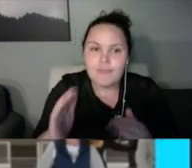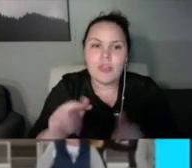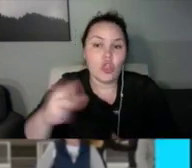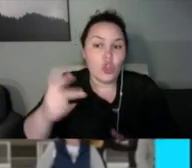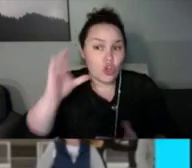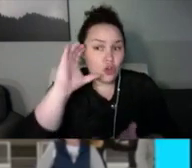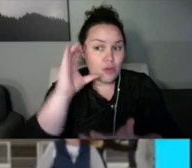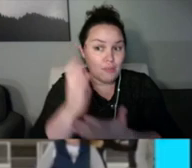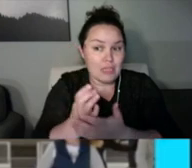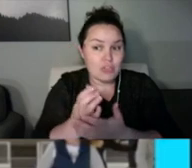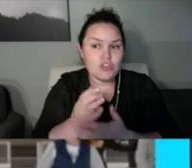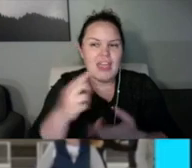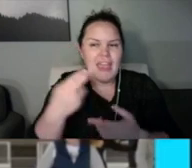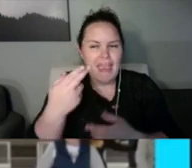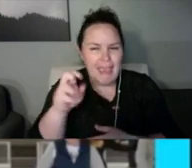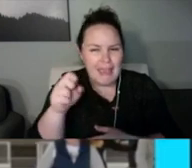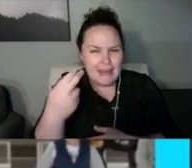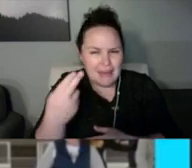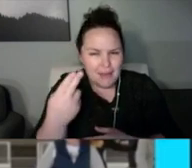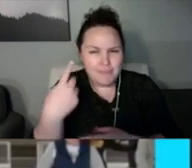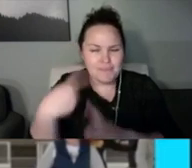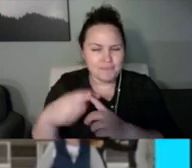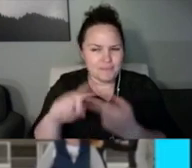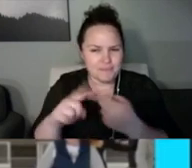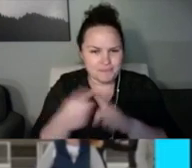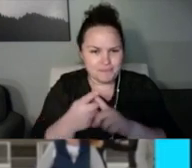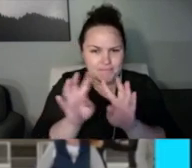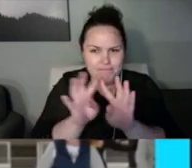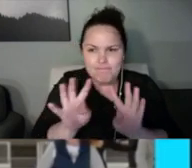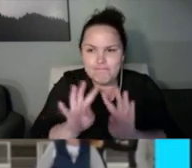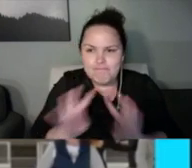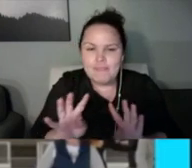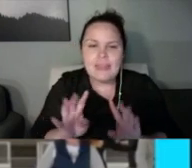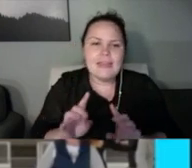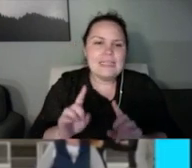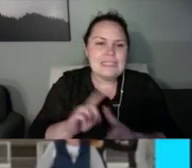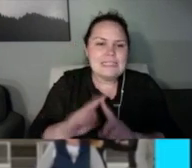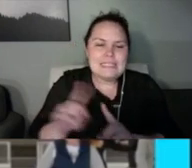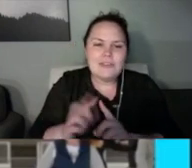When I my dad kinda got me into this when I was in eighth grade.